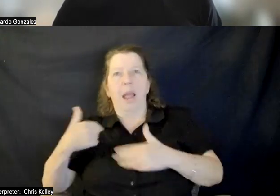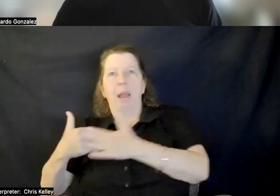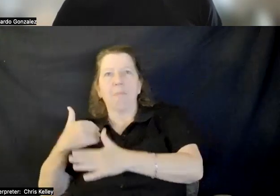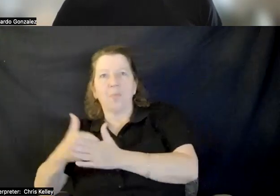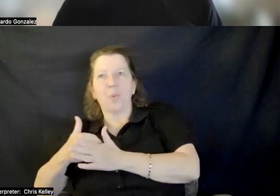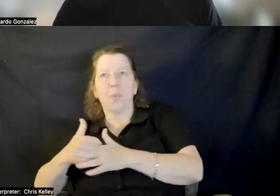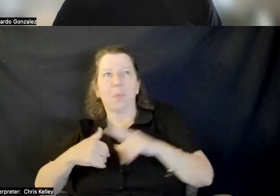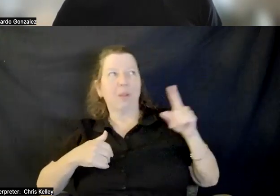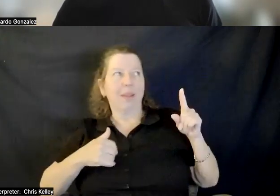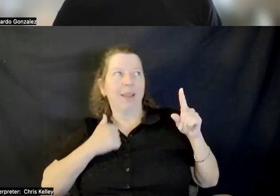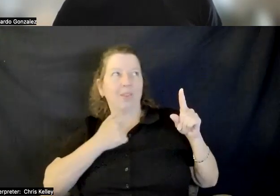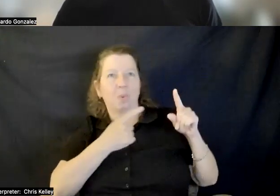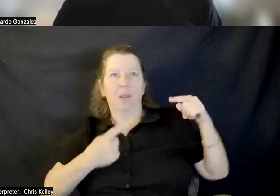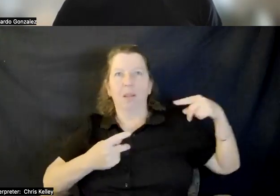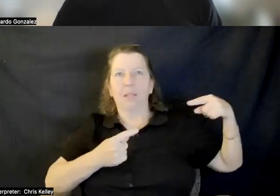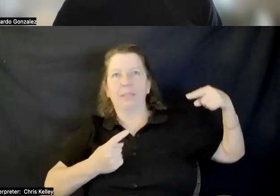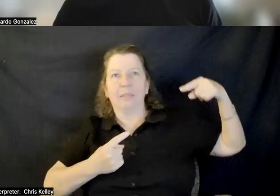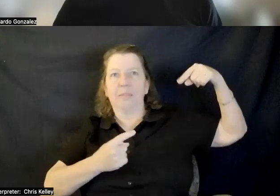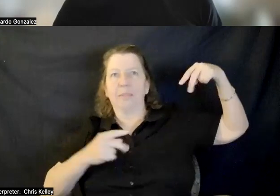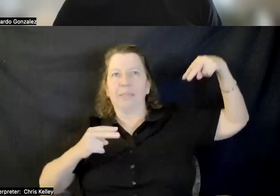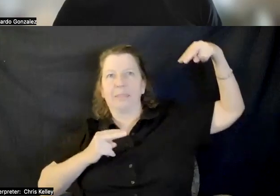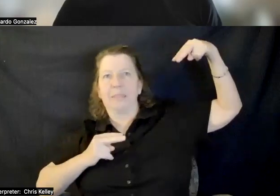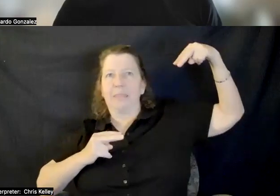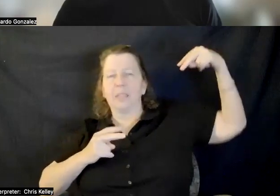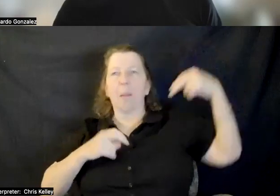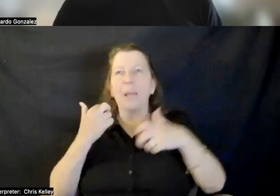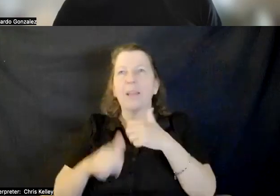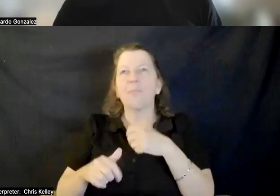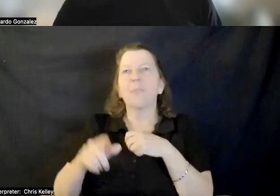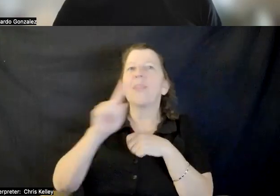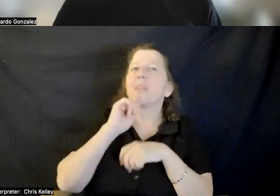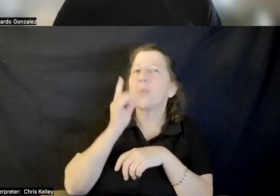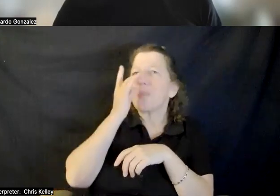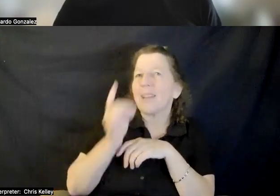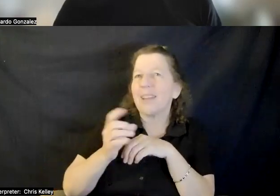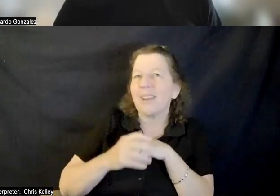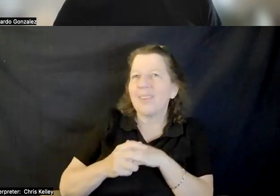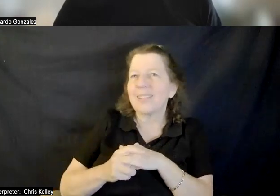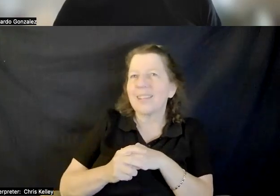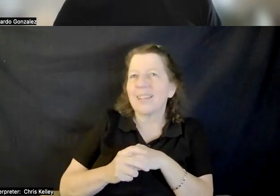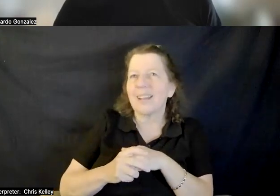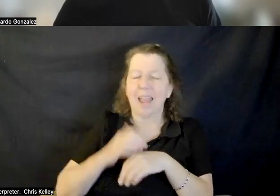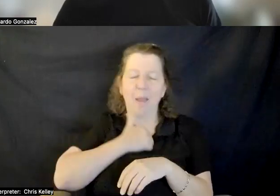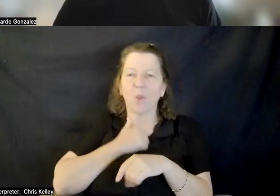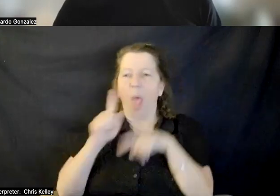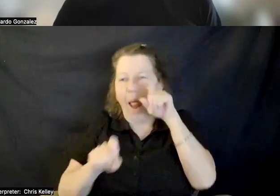THIS IS REALLY INTERESTING SO I AM SORRY IF I START INTERROGATING YOU WITH QUESTIONS.